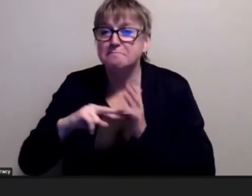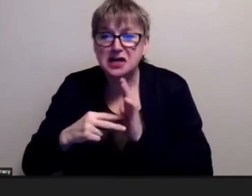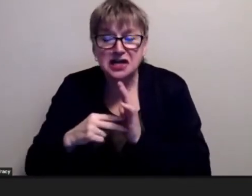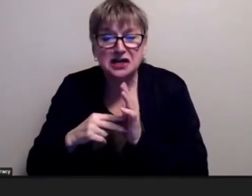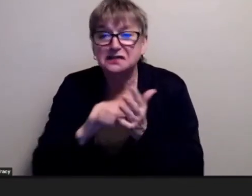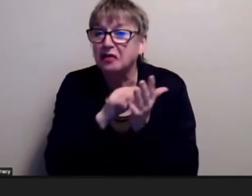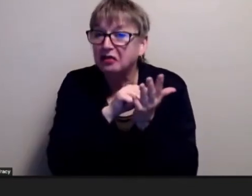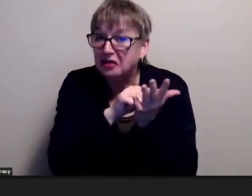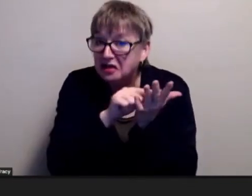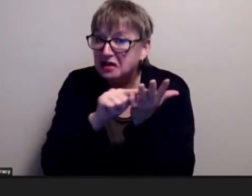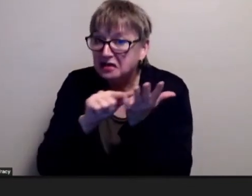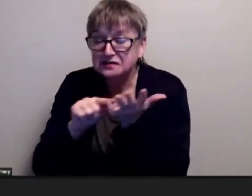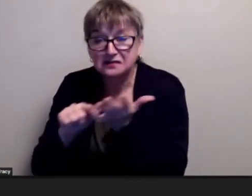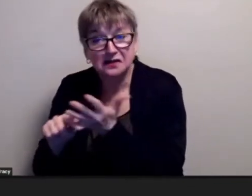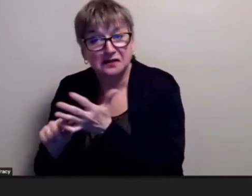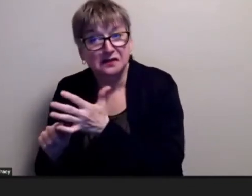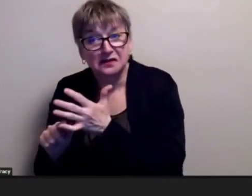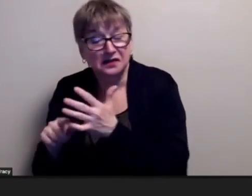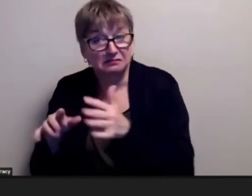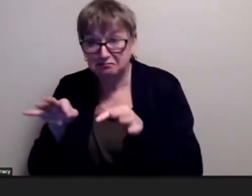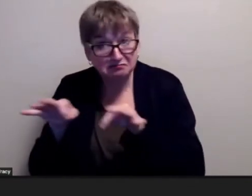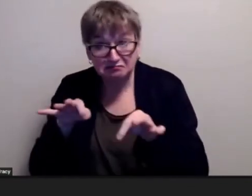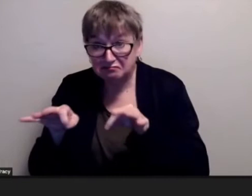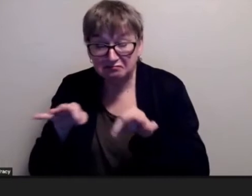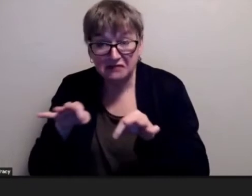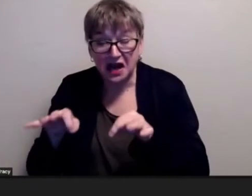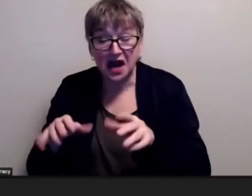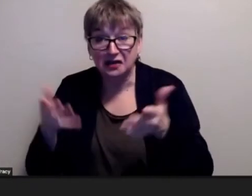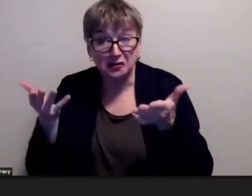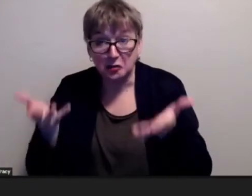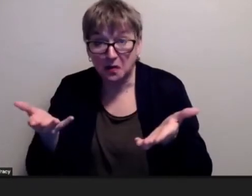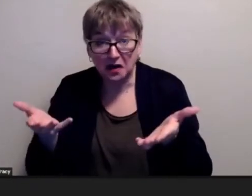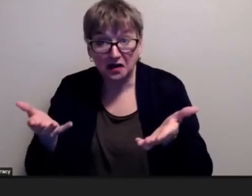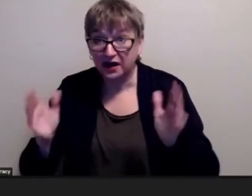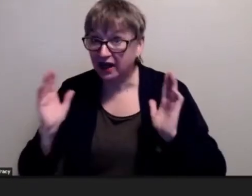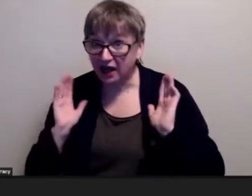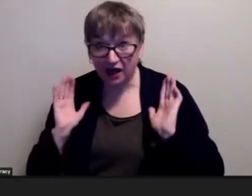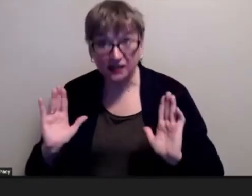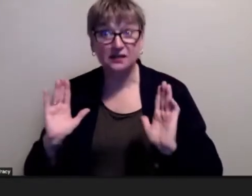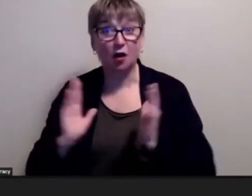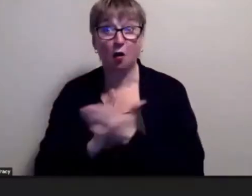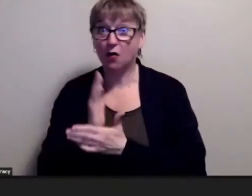there's theirs and theirs and you know what it's okay it's just your brain function